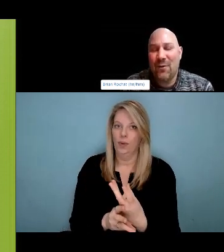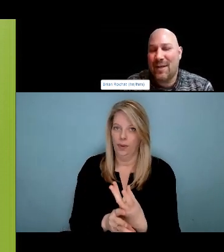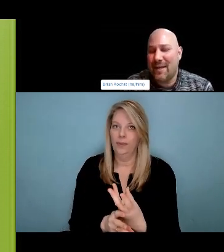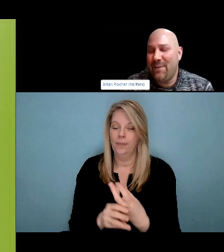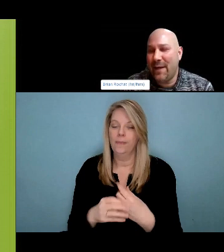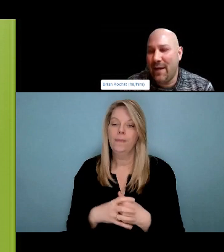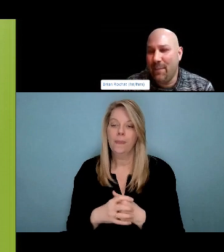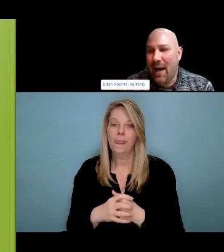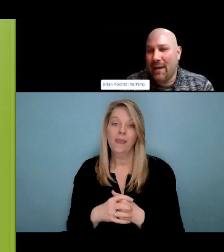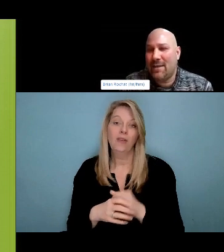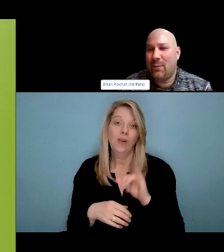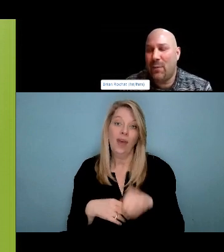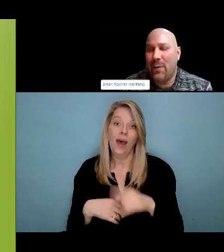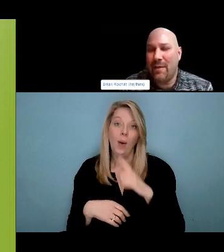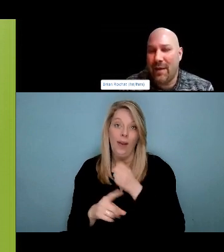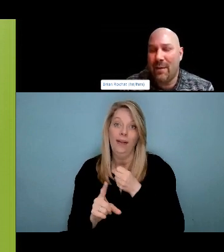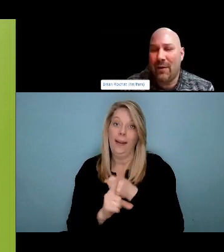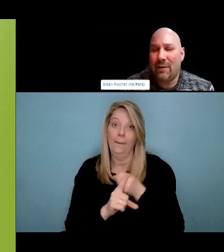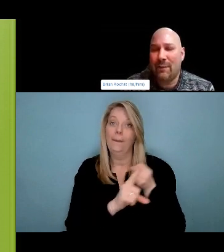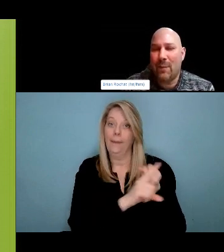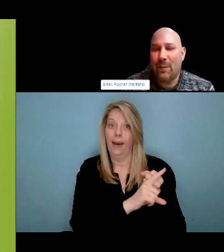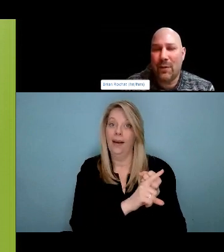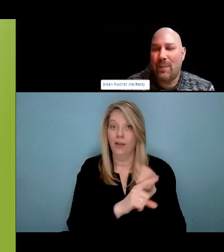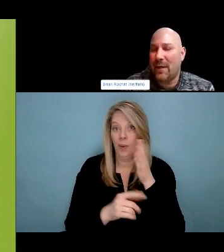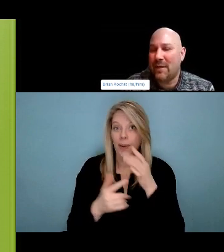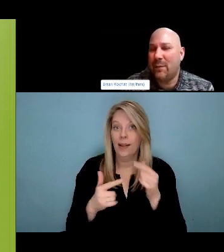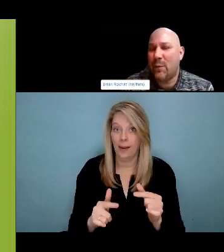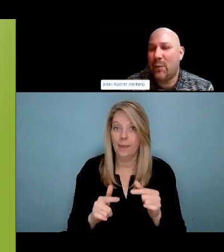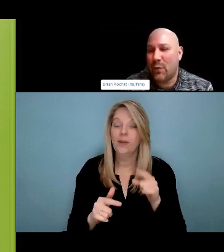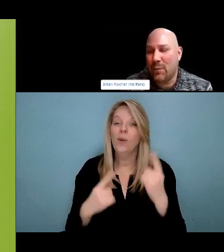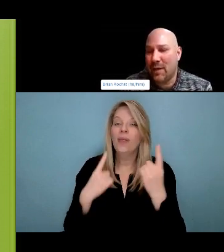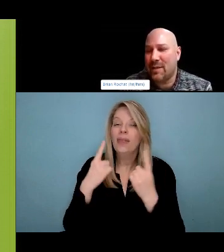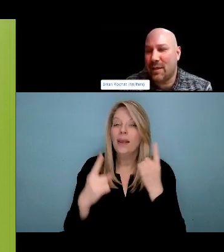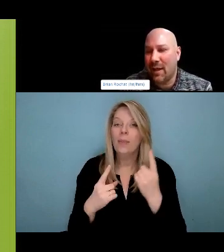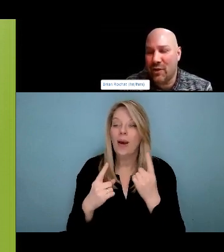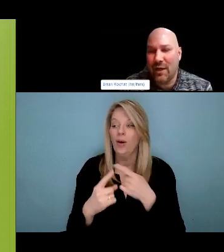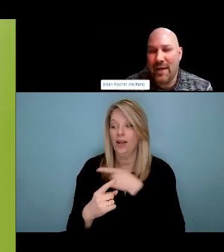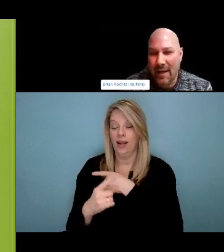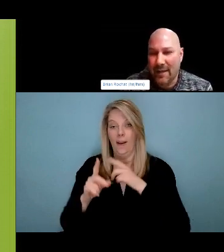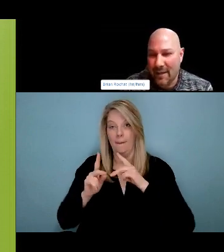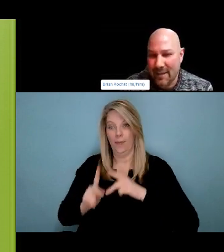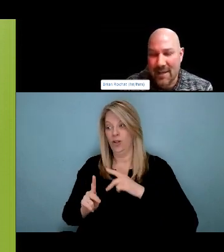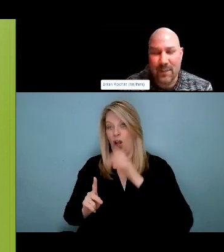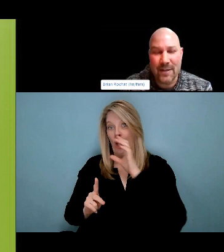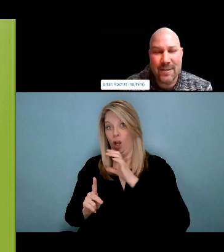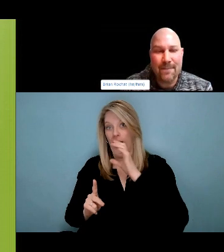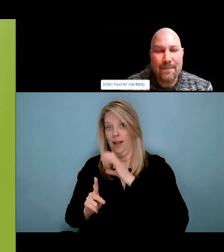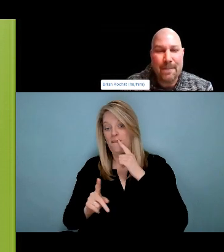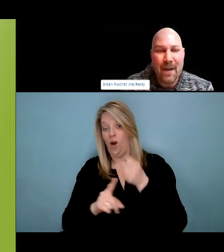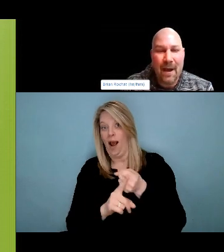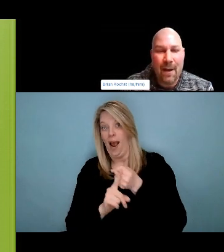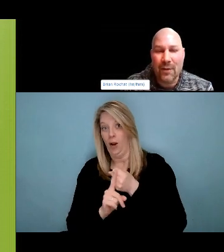Harm reduction enhances the ability of people who use substances to use or to have increased